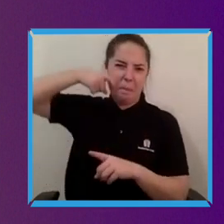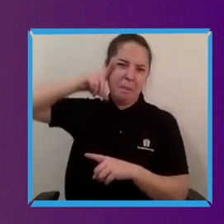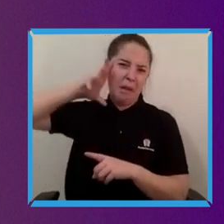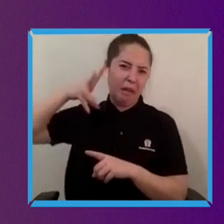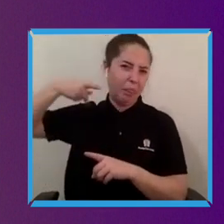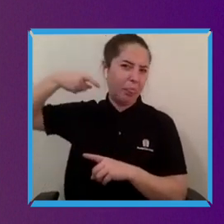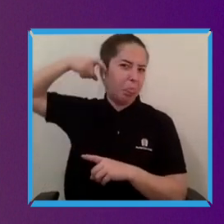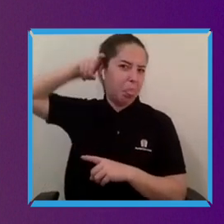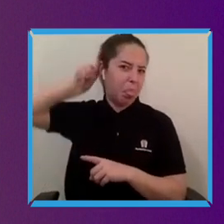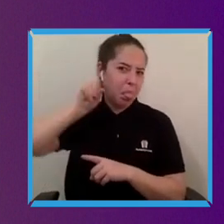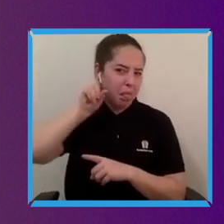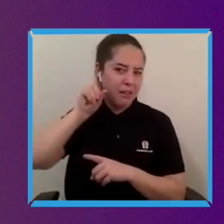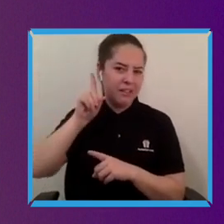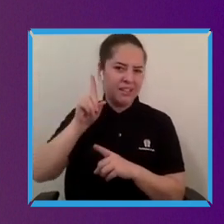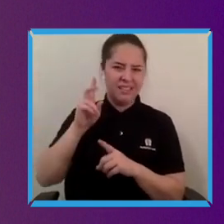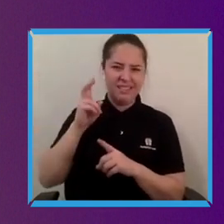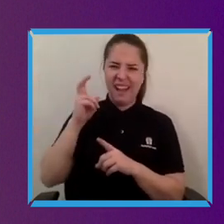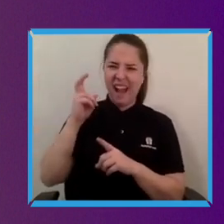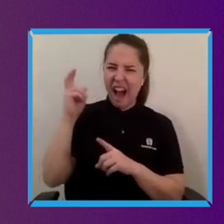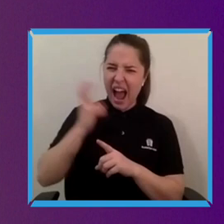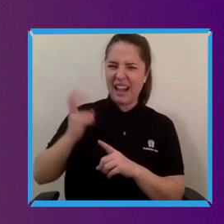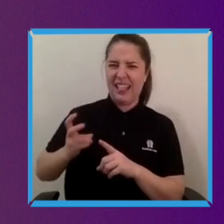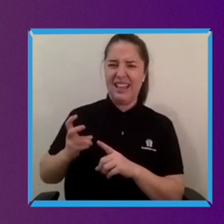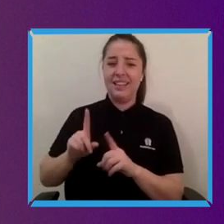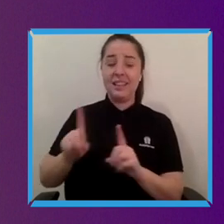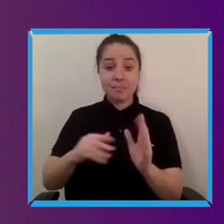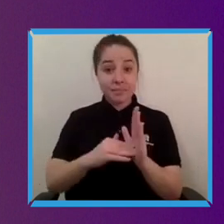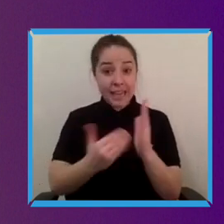was the antithesis of stylish. Nowadays